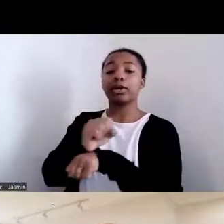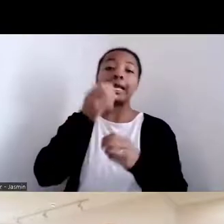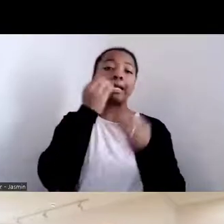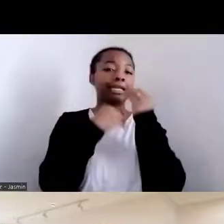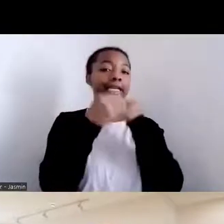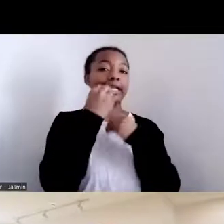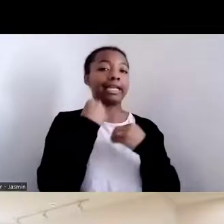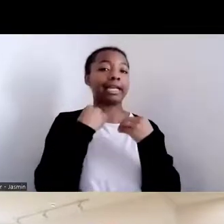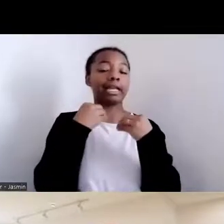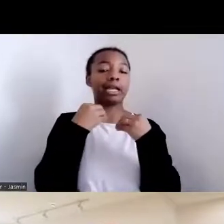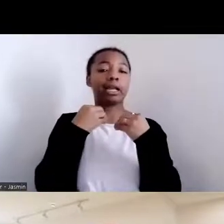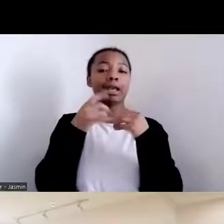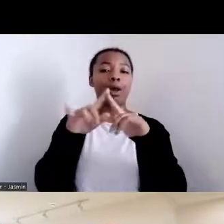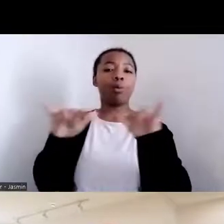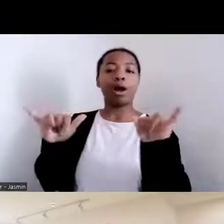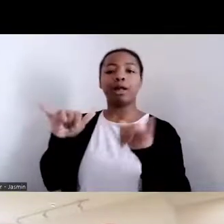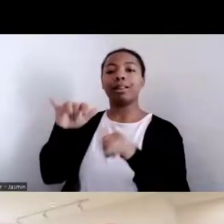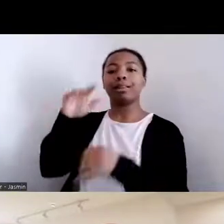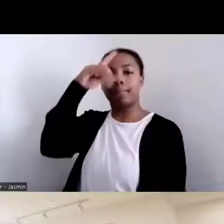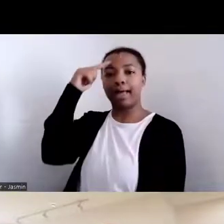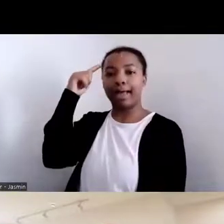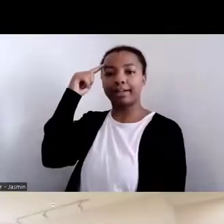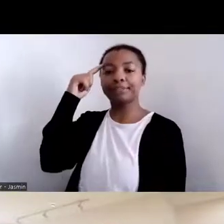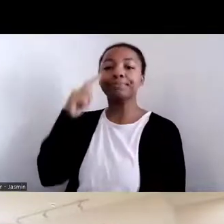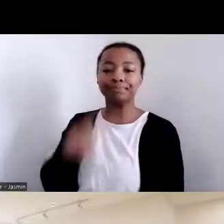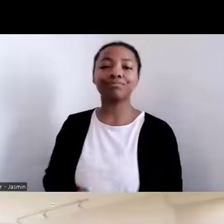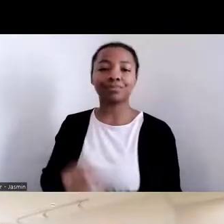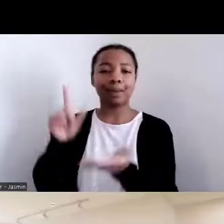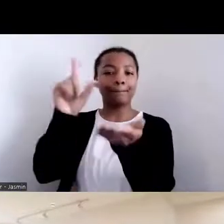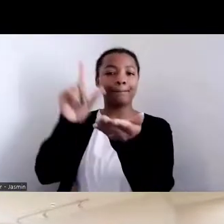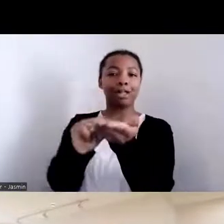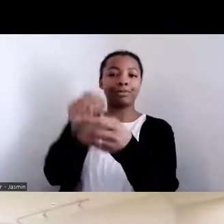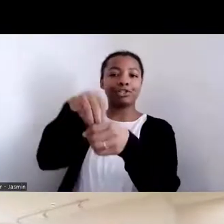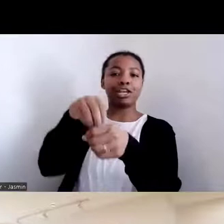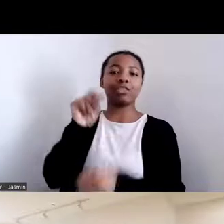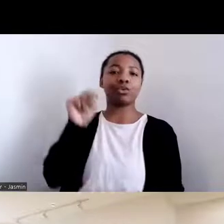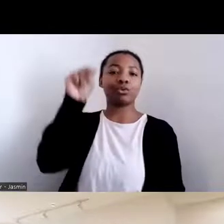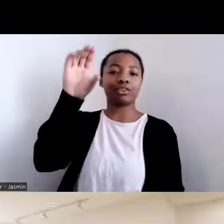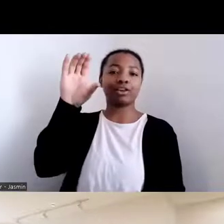month by the University of North Carolina Press. Following the speaker presentations and time